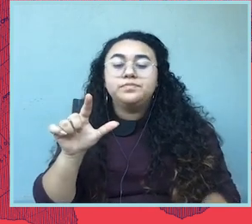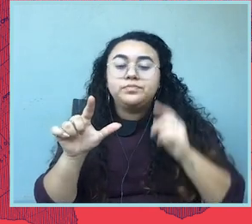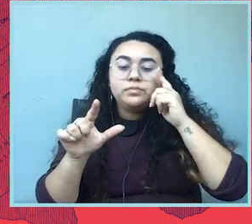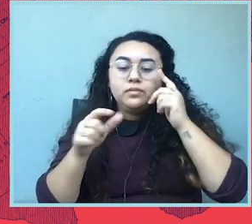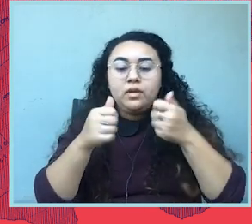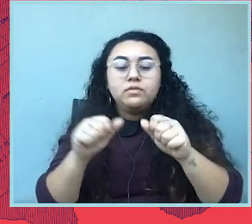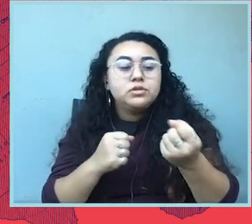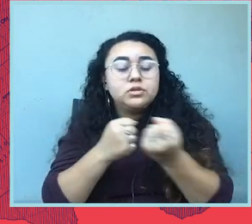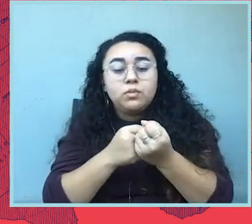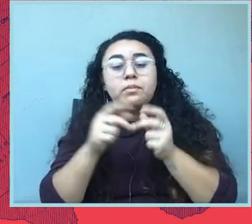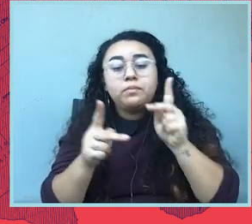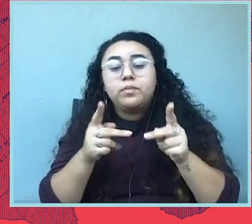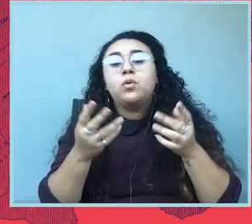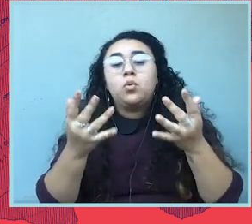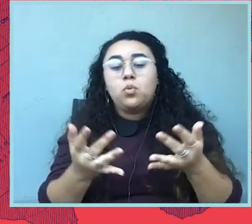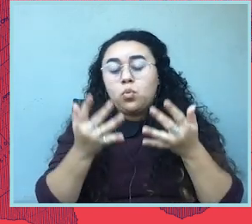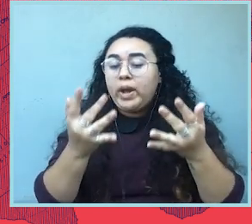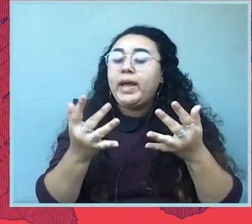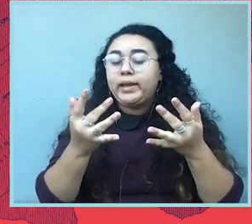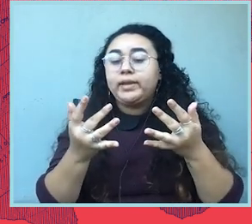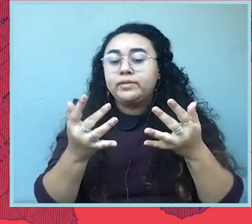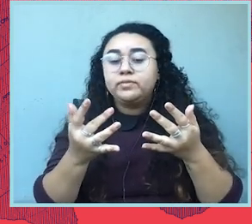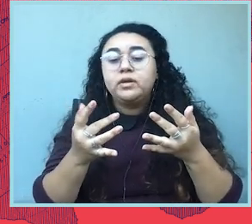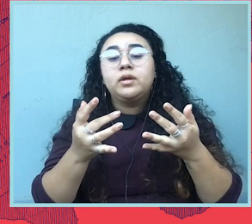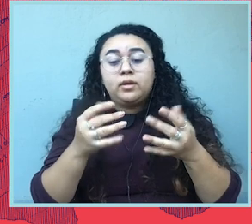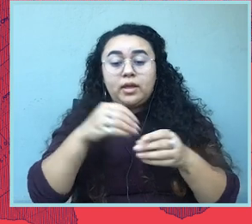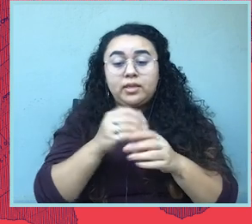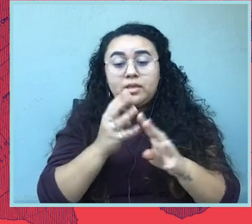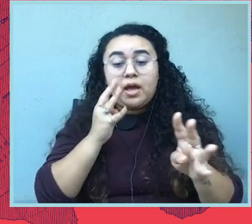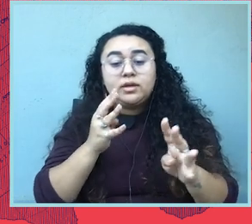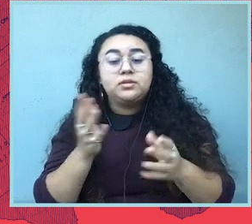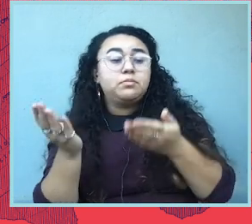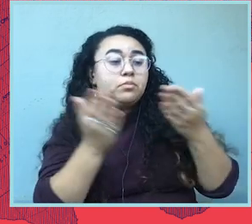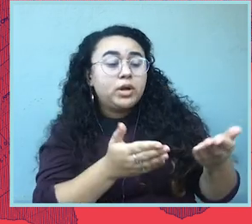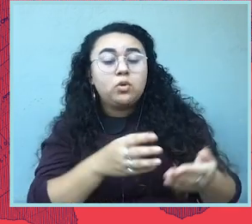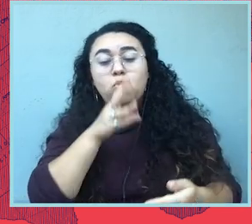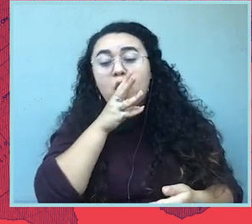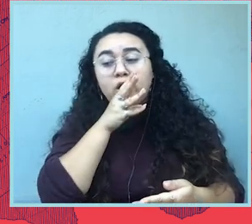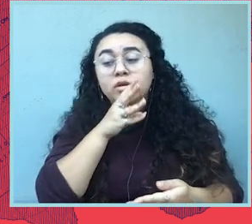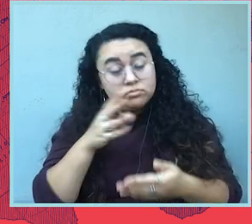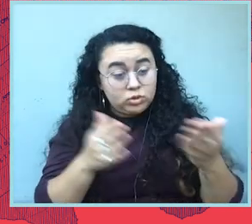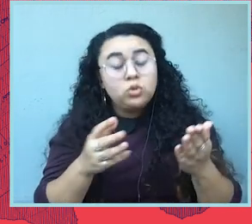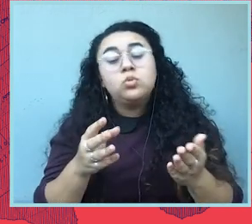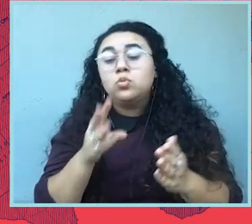are waiting in these incredibly long lines to encourage them to stick it out by offering a drink of water.